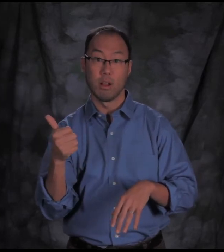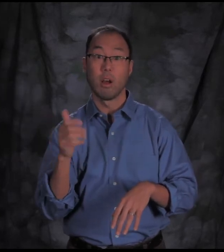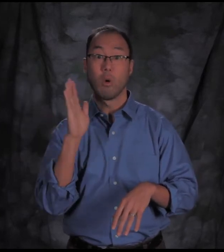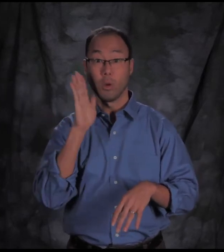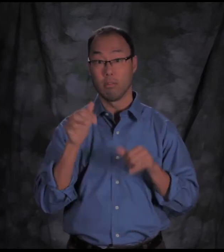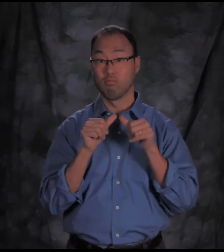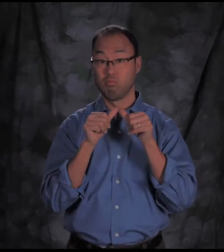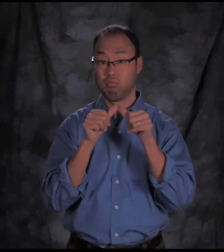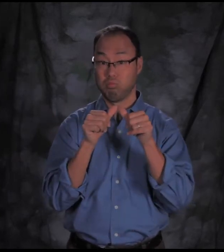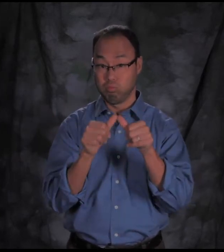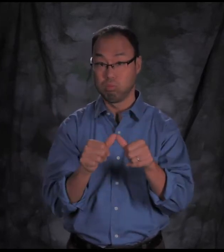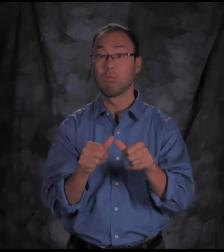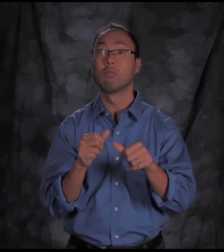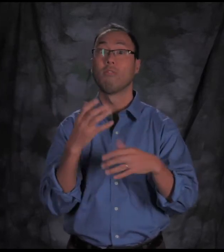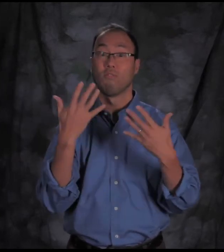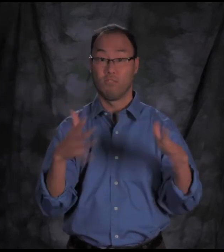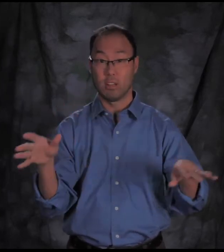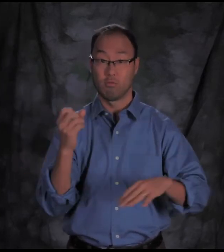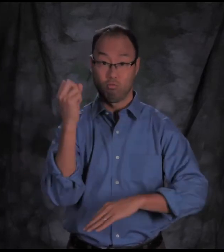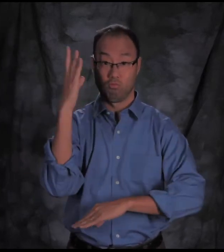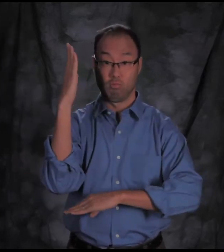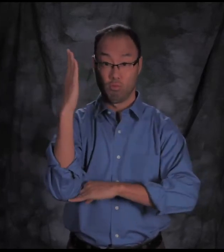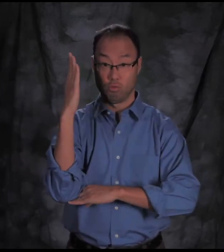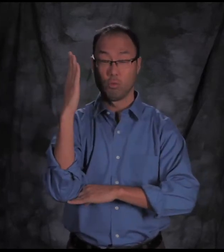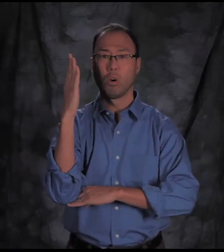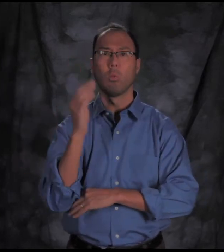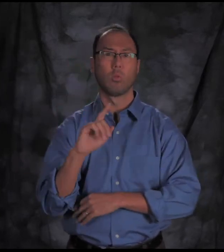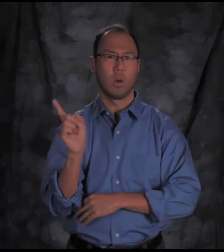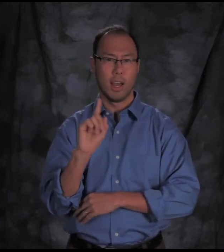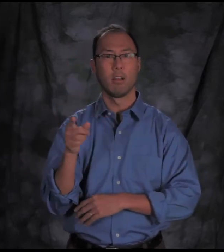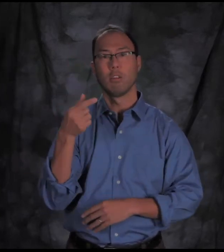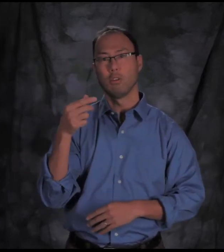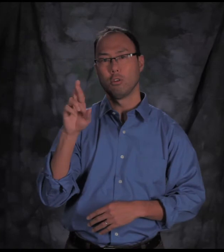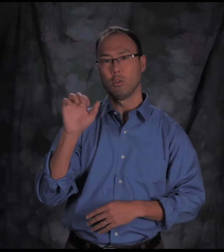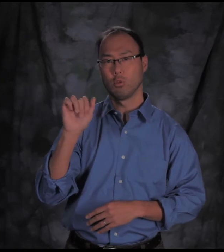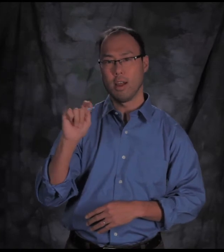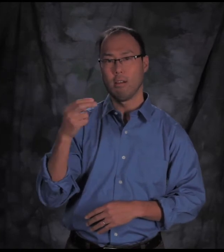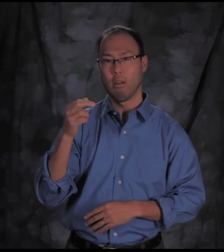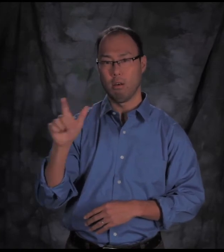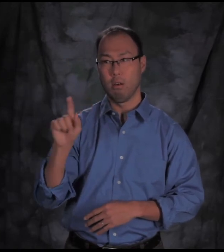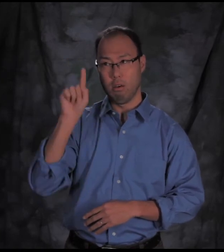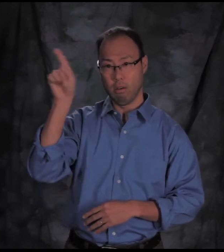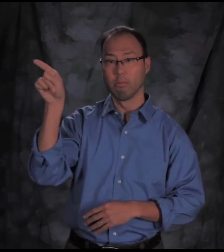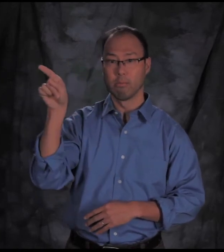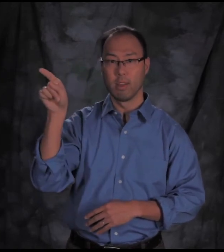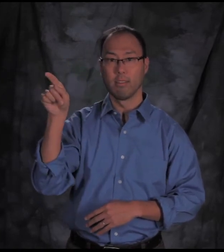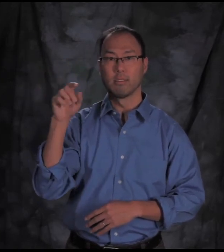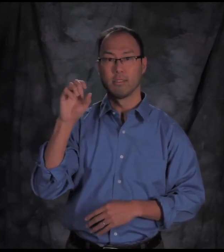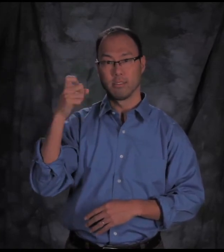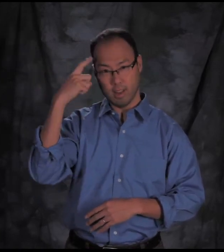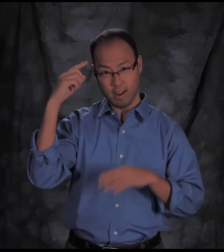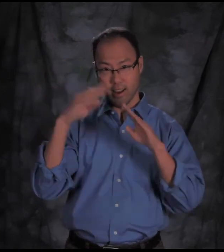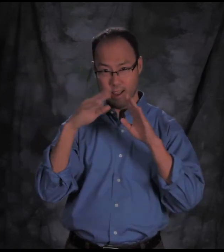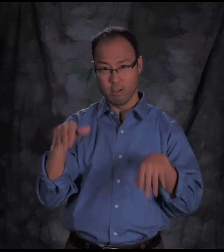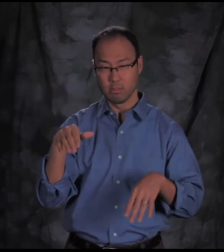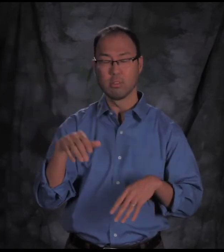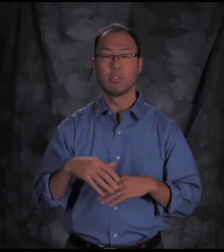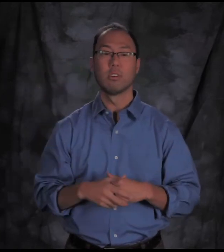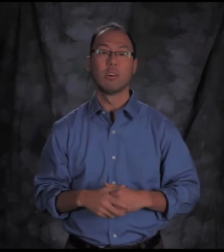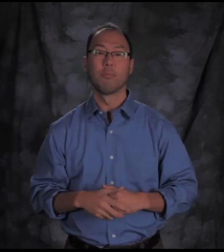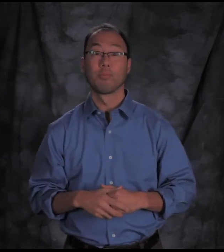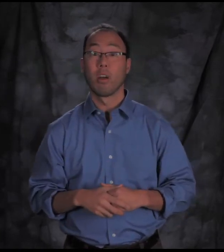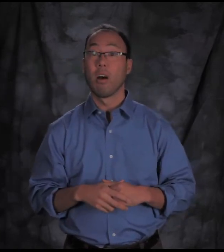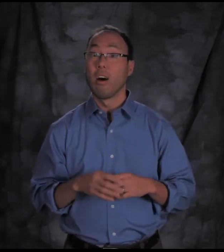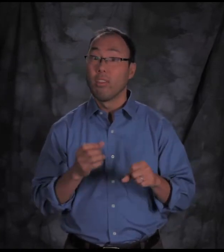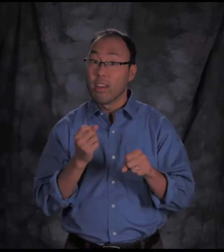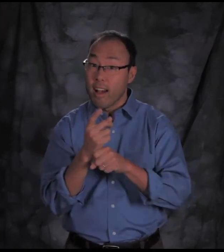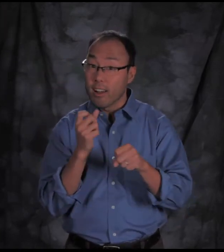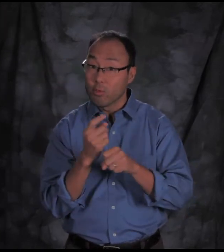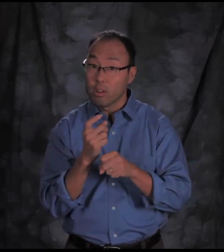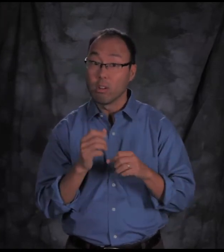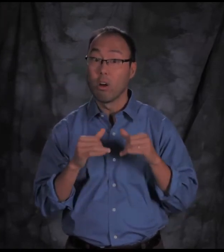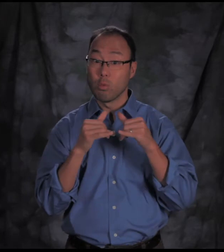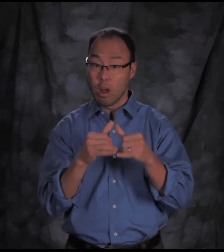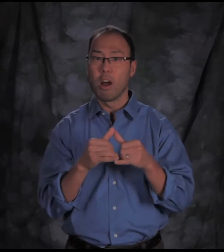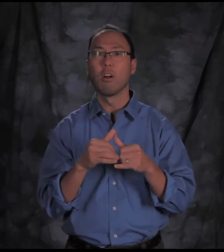The morning program begins at 10:00 am and continues until noon in the Great Hall of the Massachusetts State House.